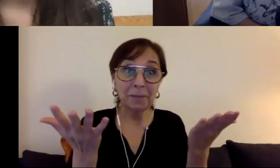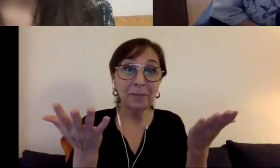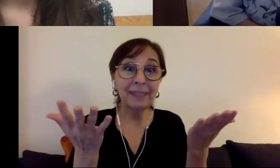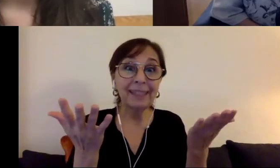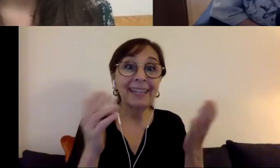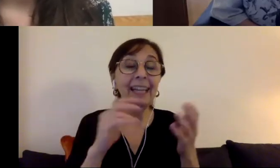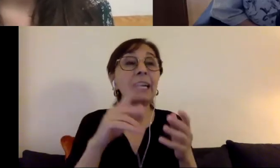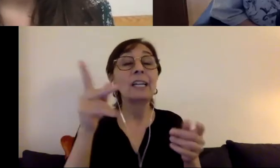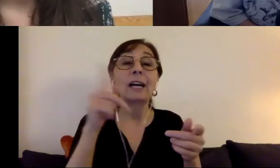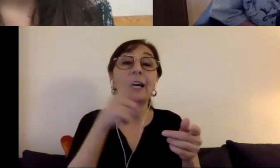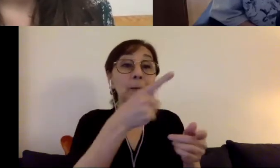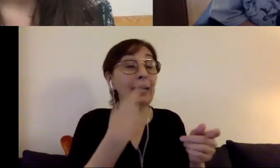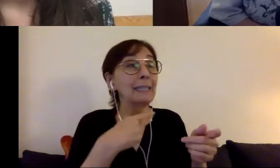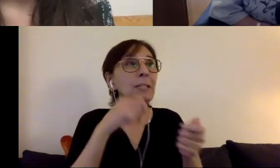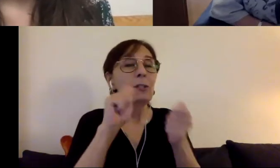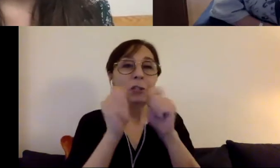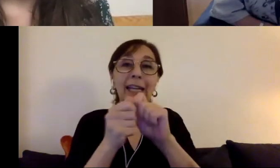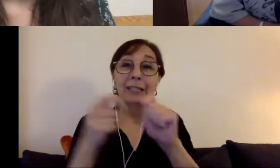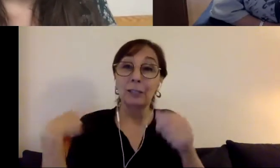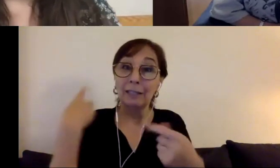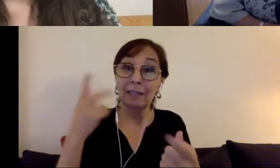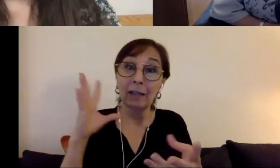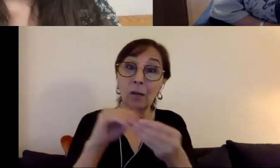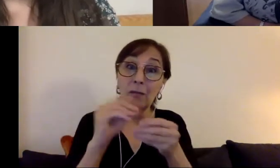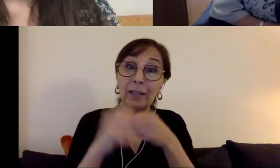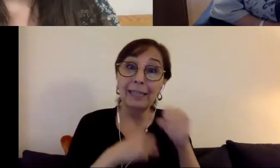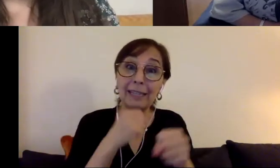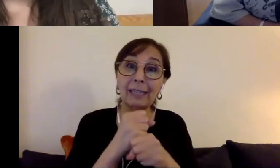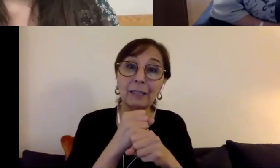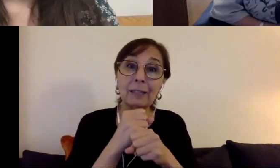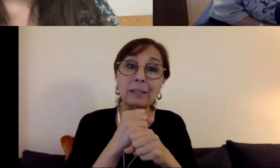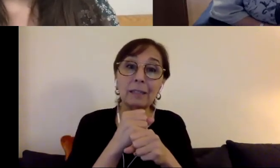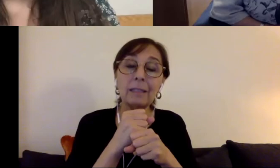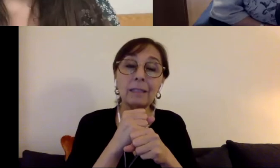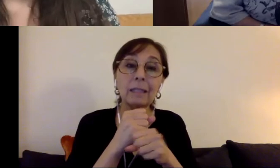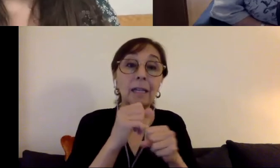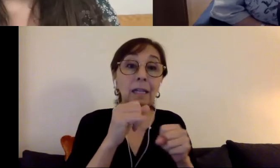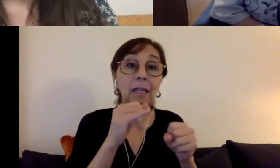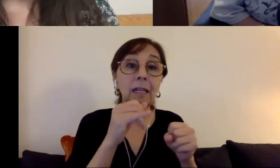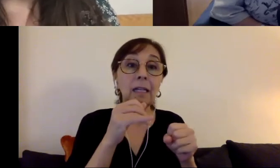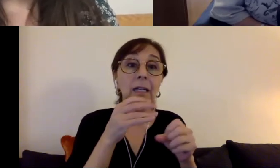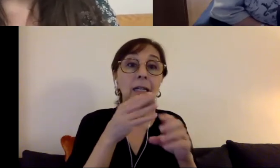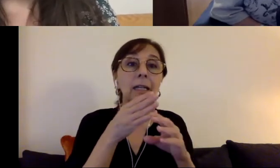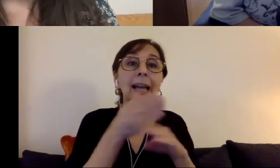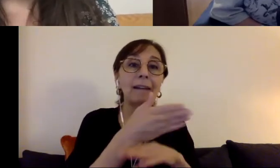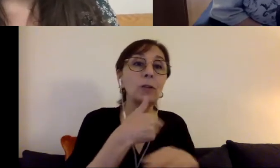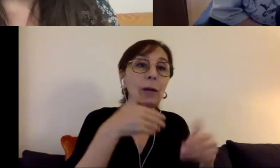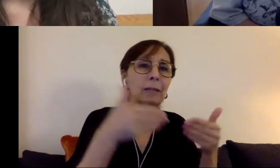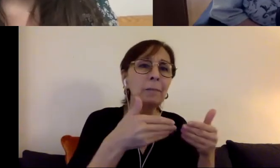changes over the years? That's basically it after I introduced myself. Can you tell